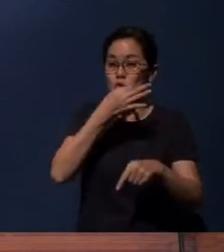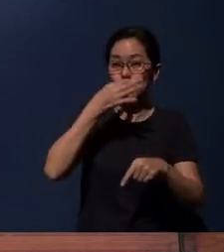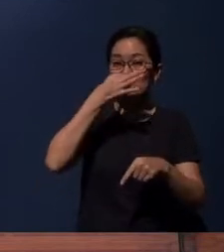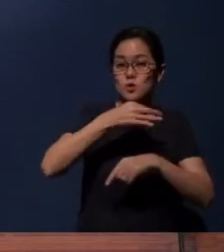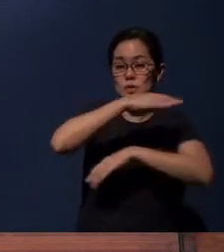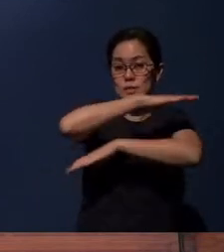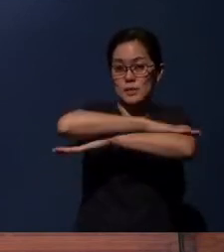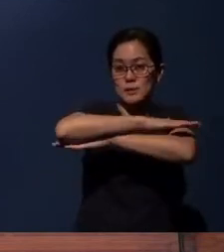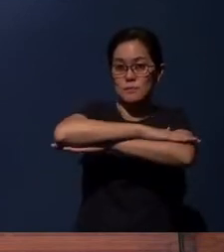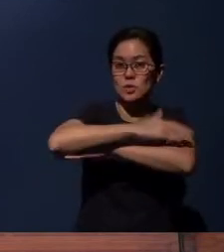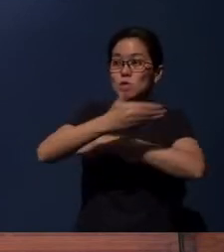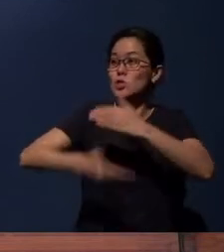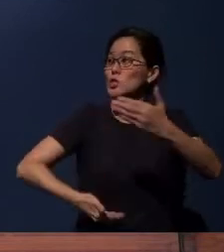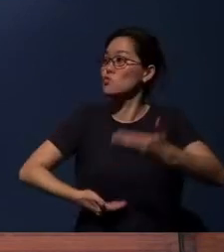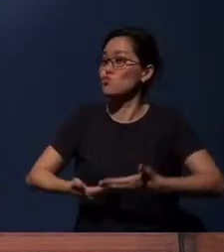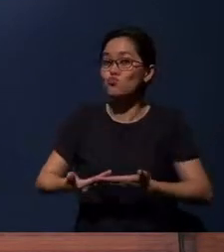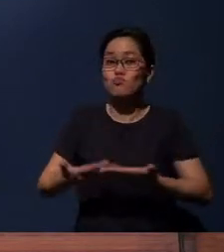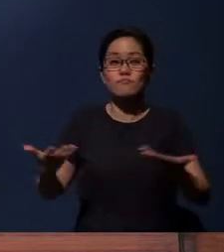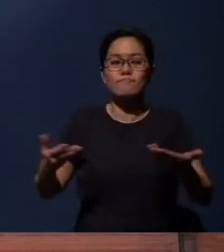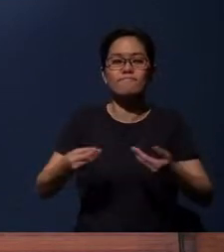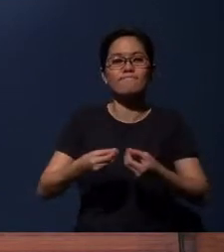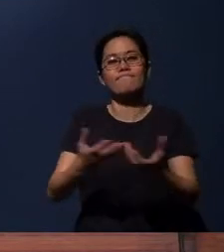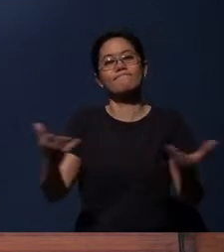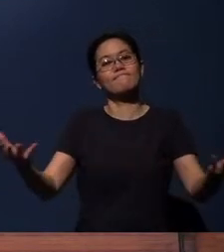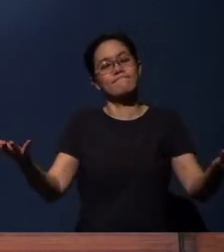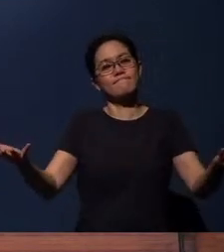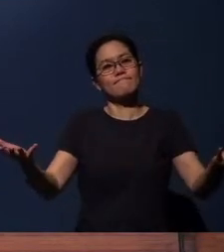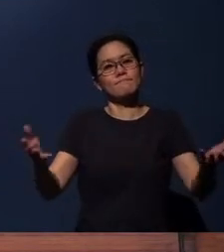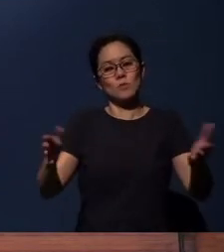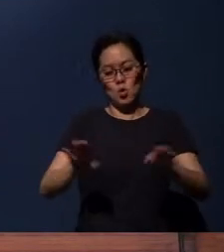This welcome is extended and the table is open to all